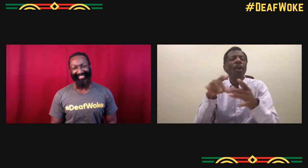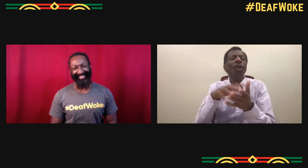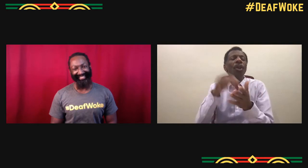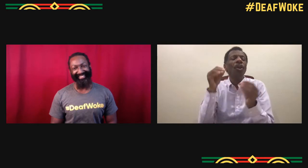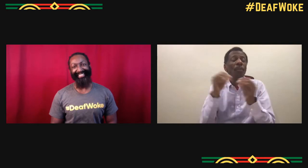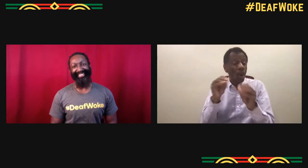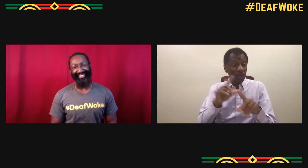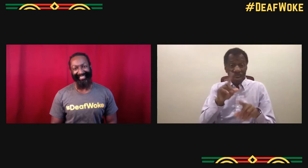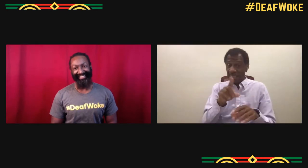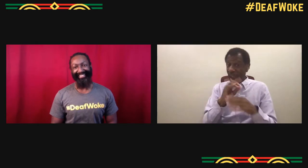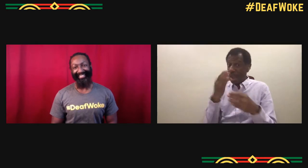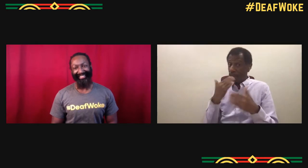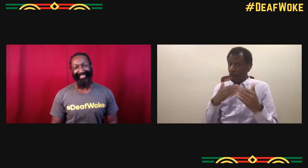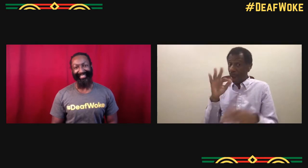So I hope the industry can pick up.